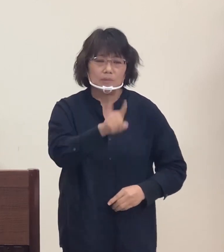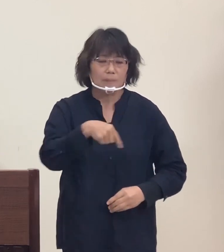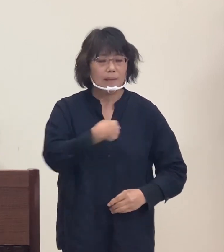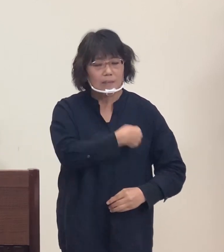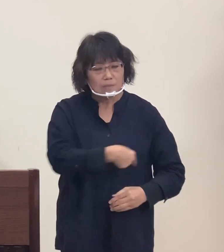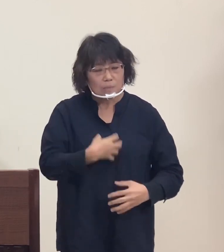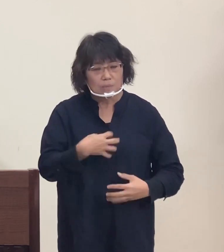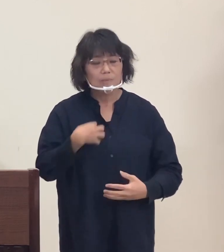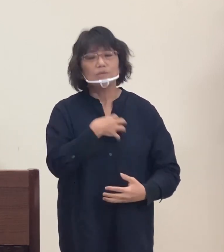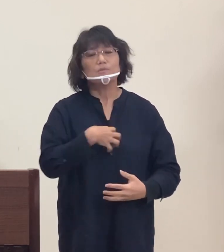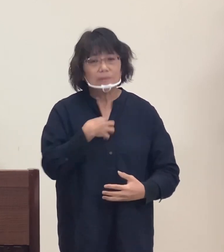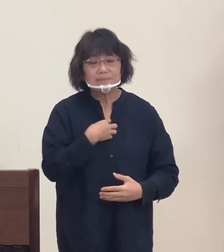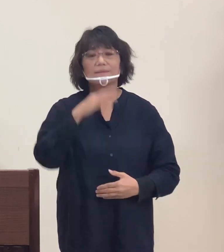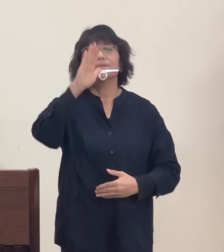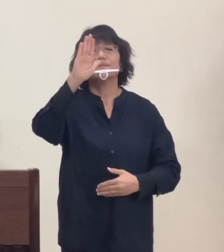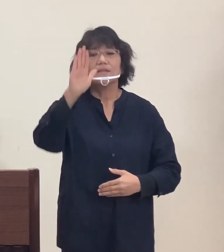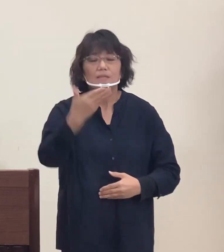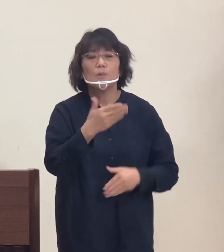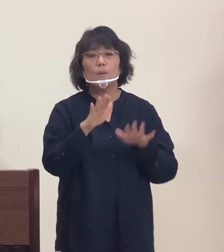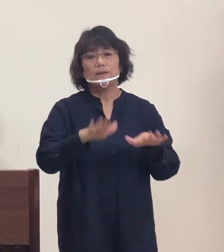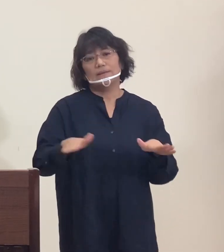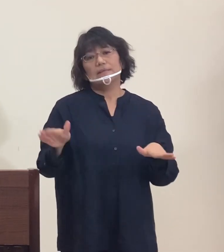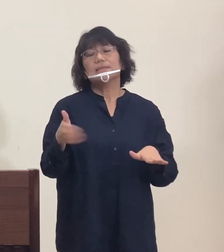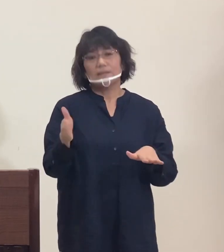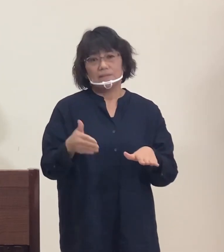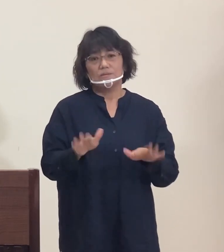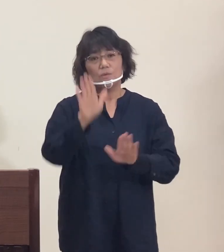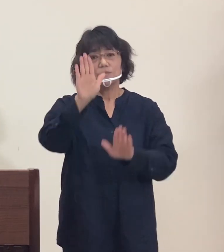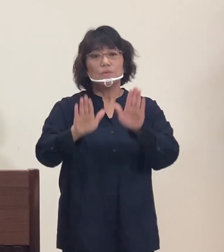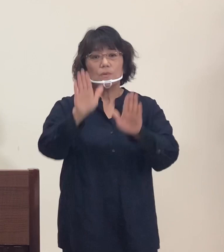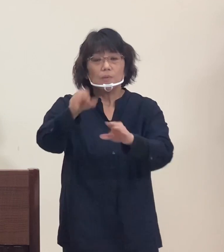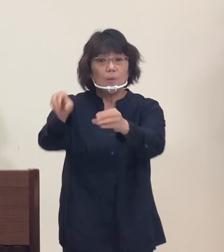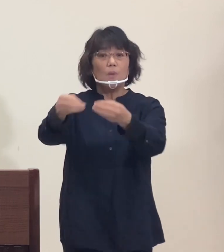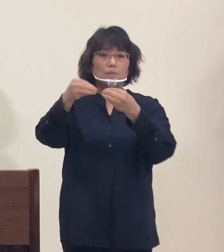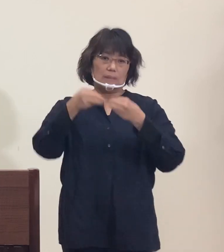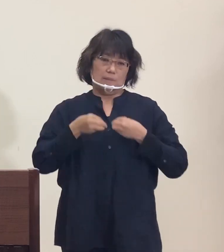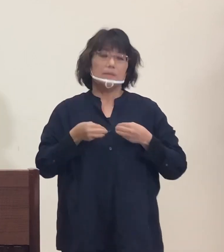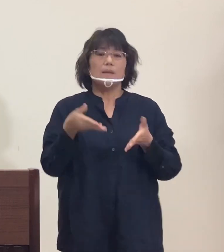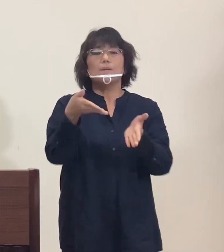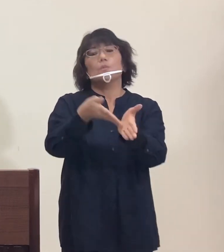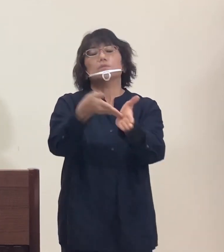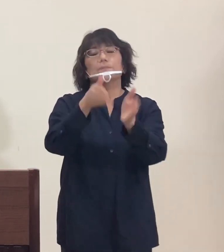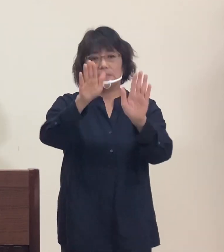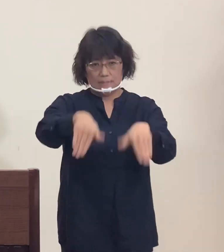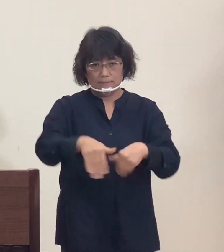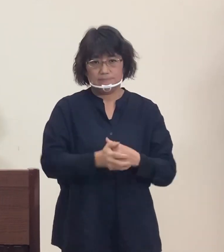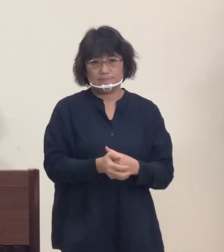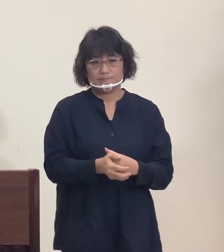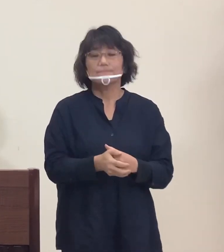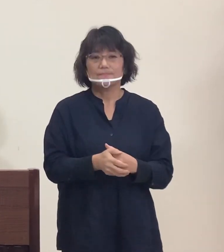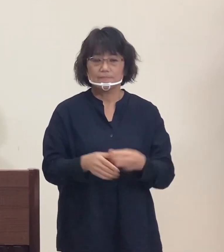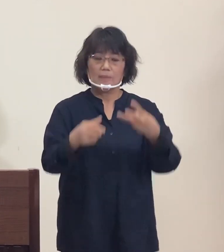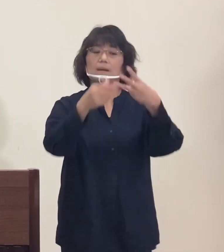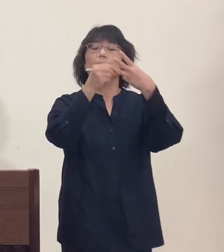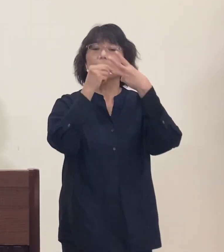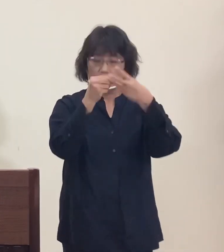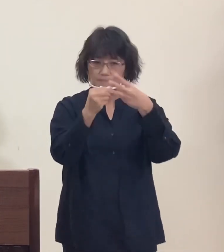But I choose to due to the recent circumstances. Number 3: consult a medical facility early.